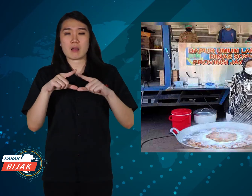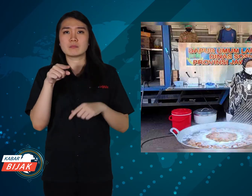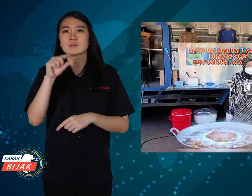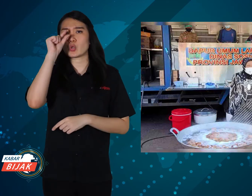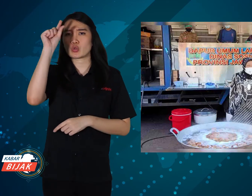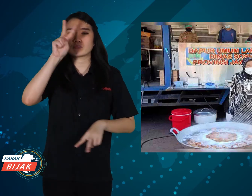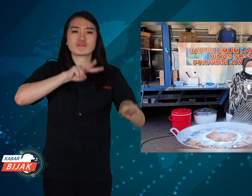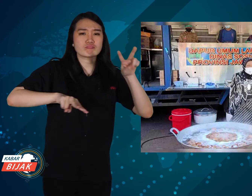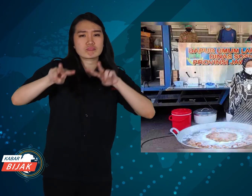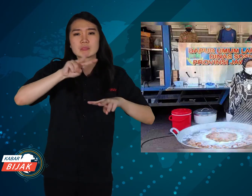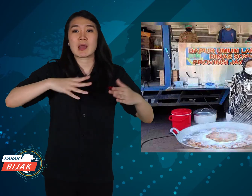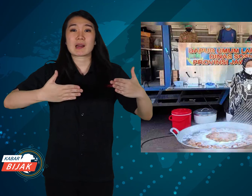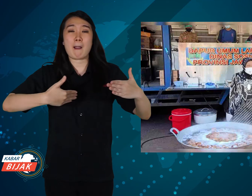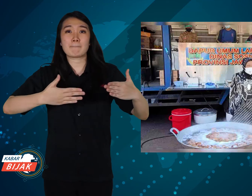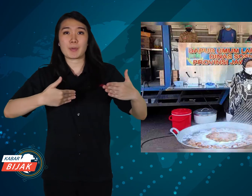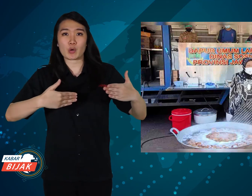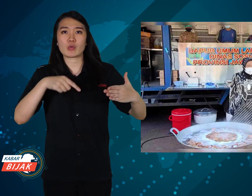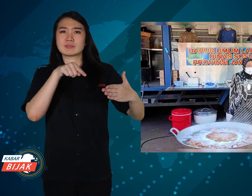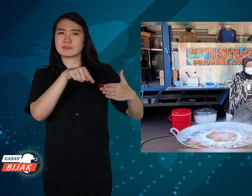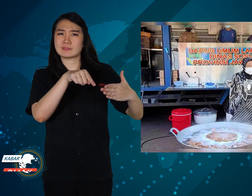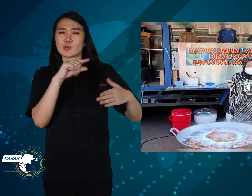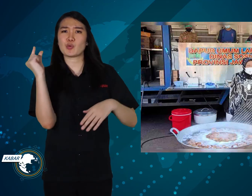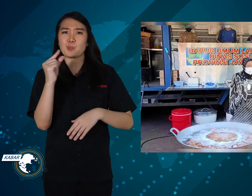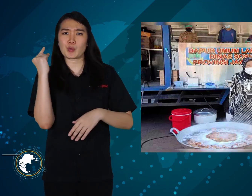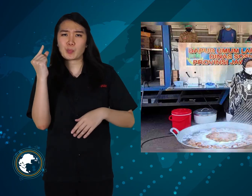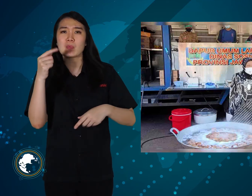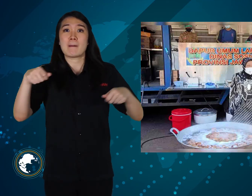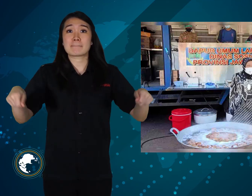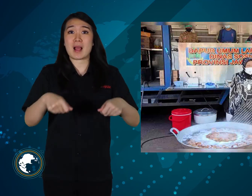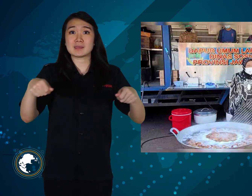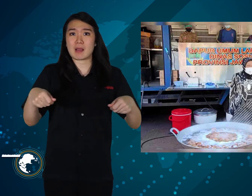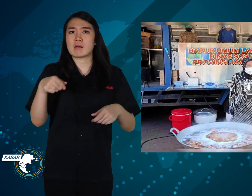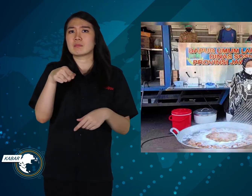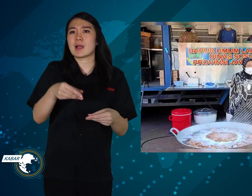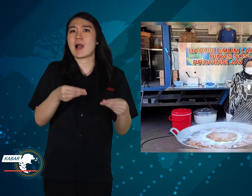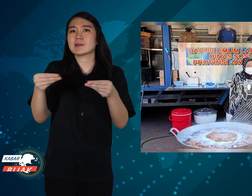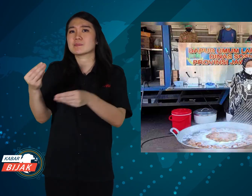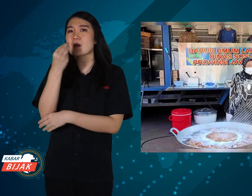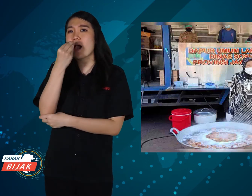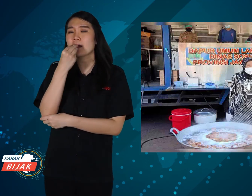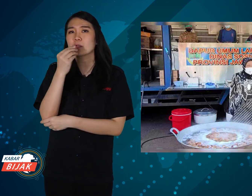to check the soup kitchen that cooking to share food